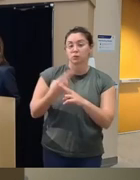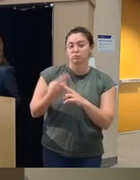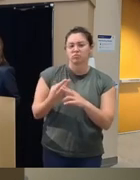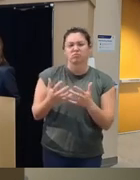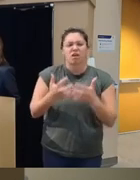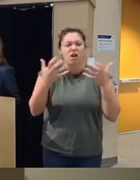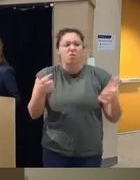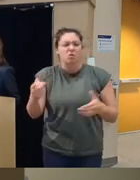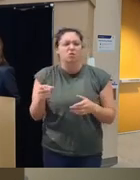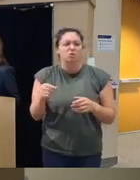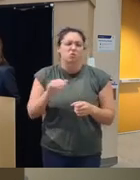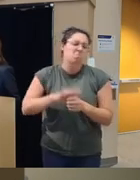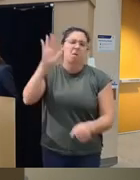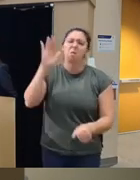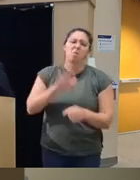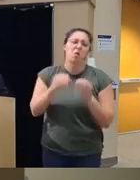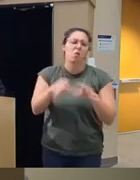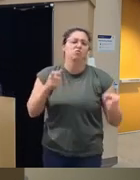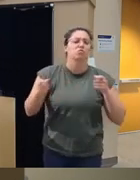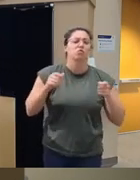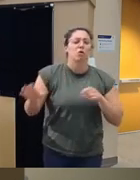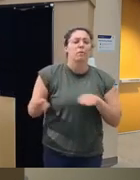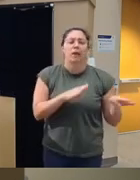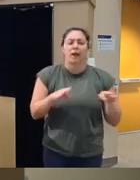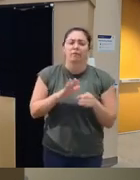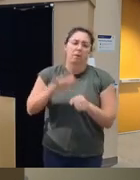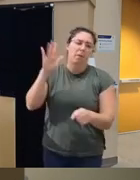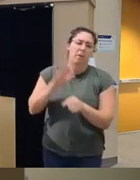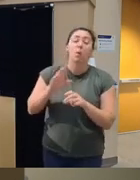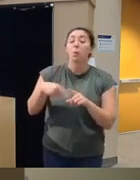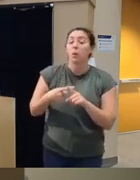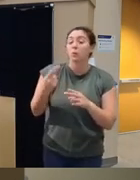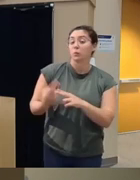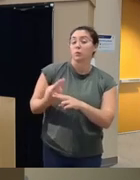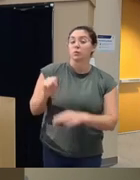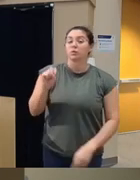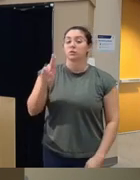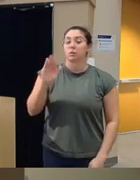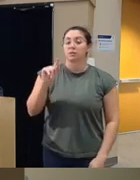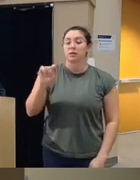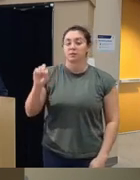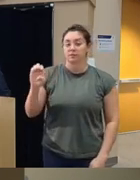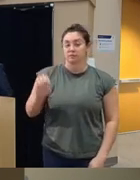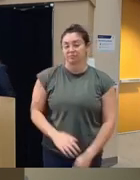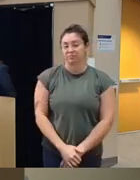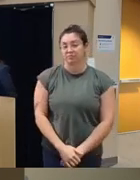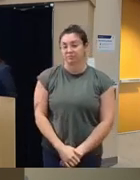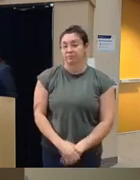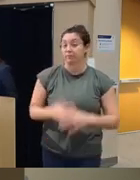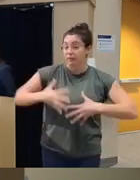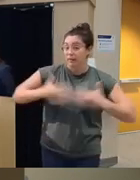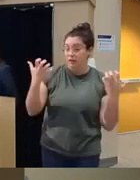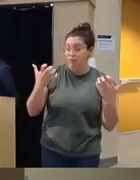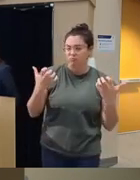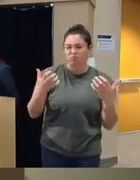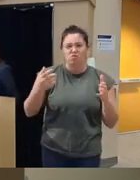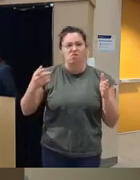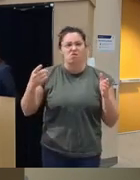do you lose control of your behavior and act out when you use substances anger how often do you act